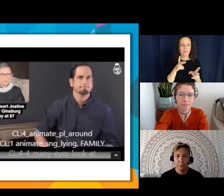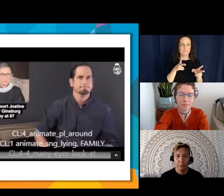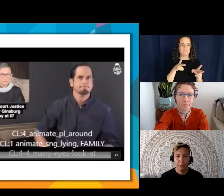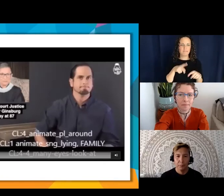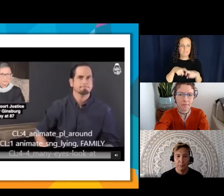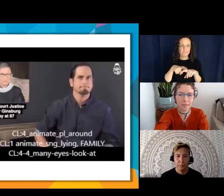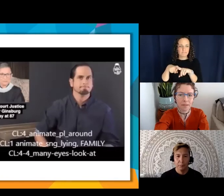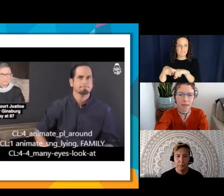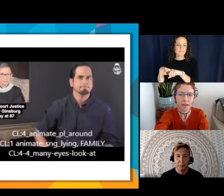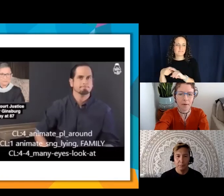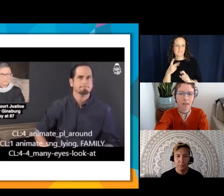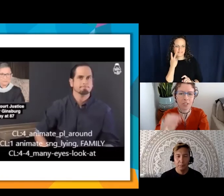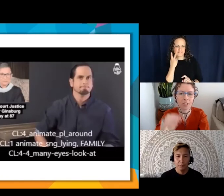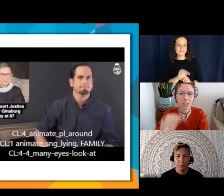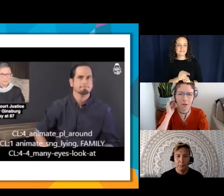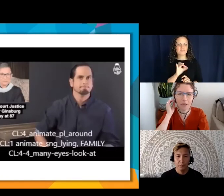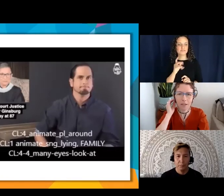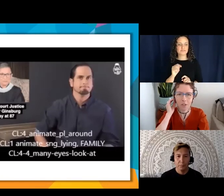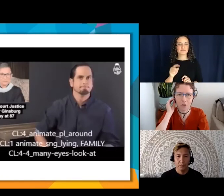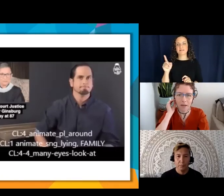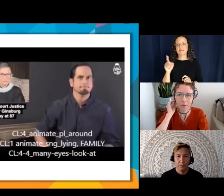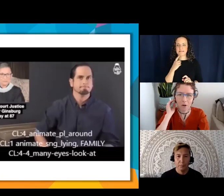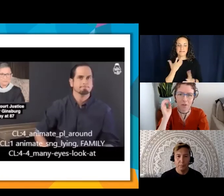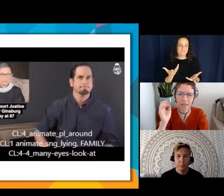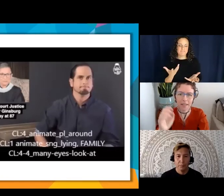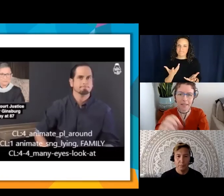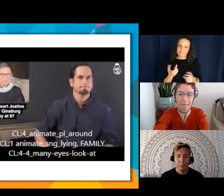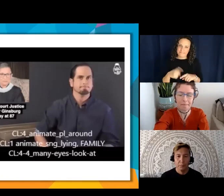Okay I’m not sure. I can't really control that but hopefully it'll work